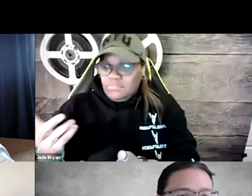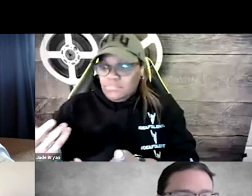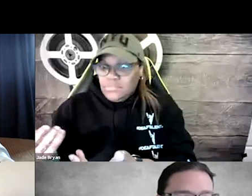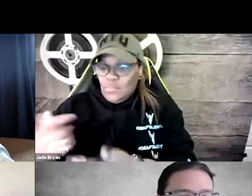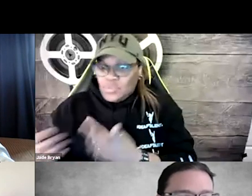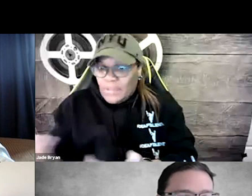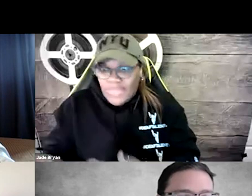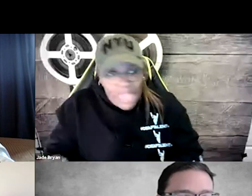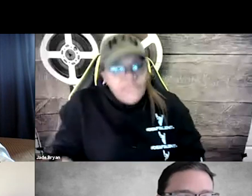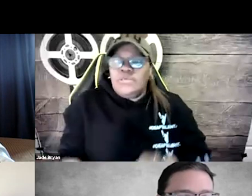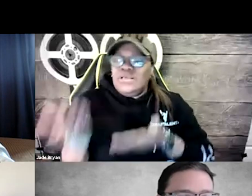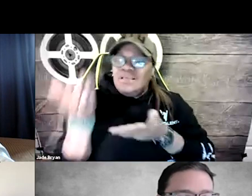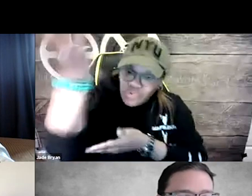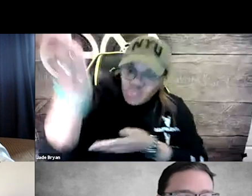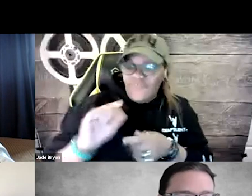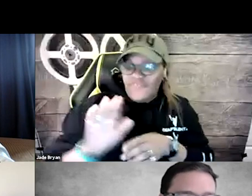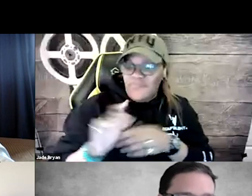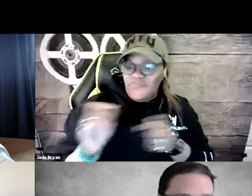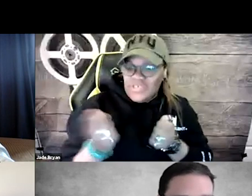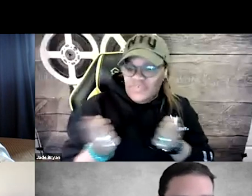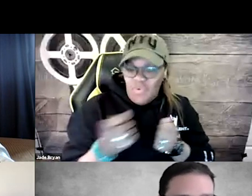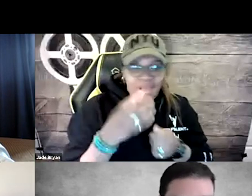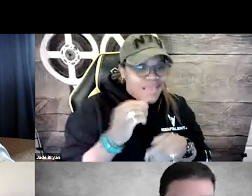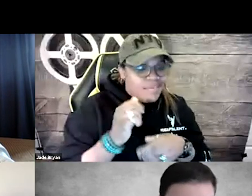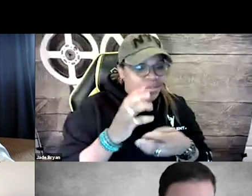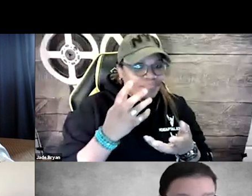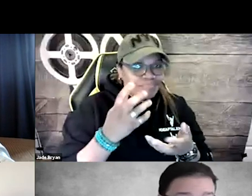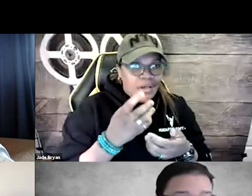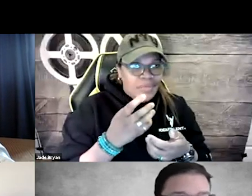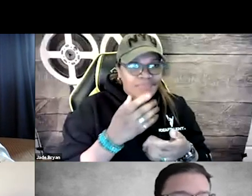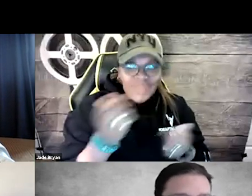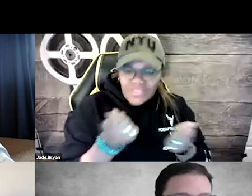and then one with the quality captions, whatever, and offer it to the film festivals